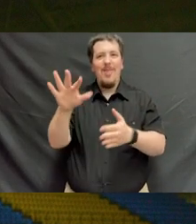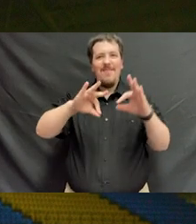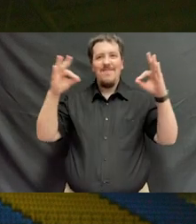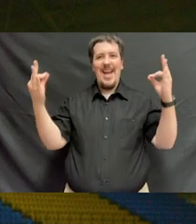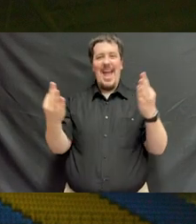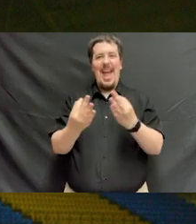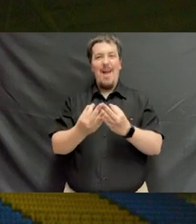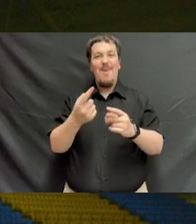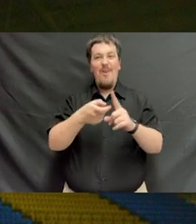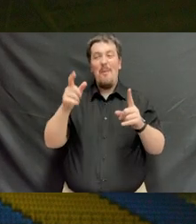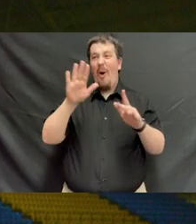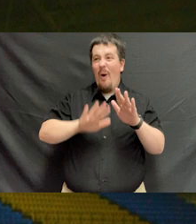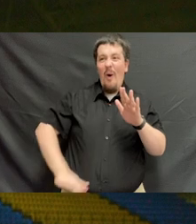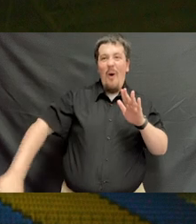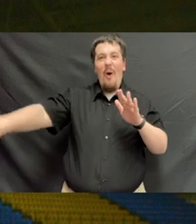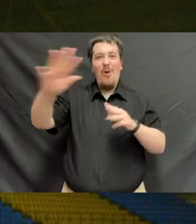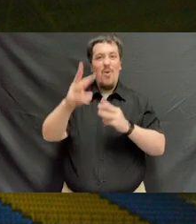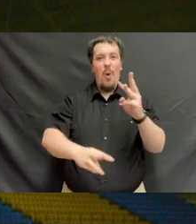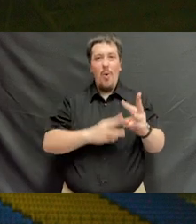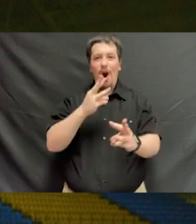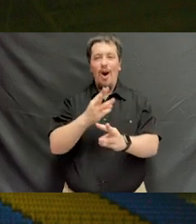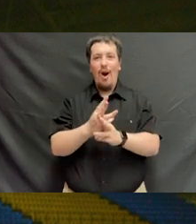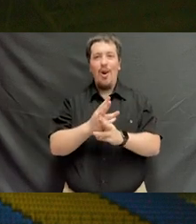and their families from literally all parts of the globe,